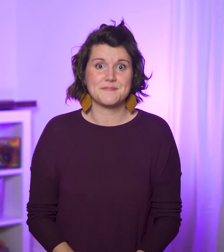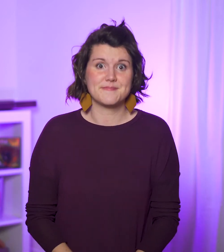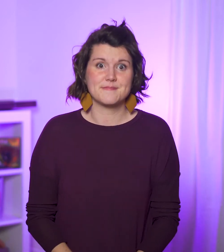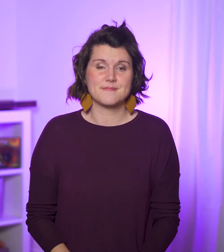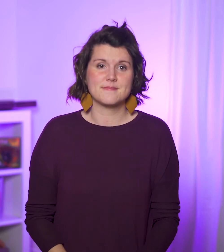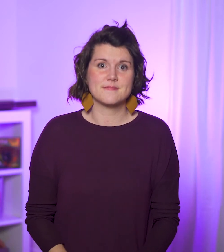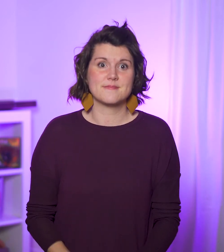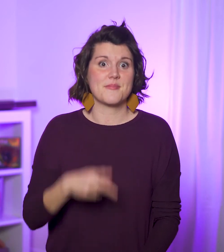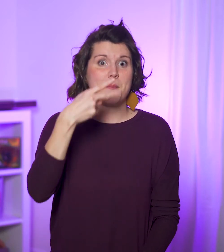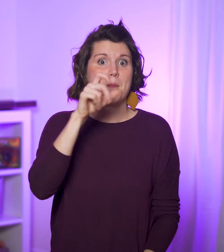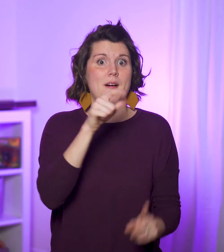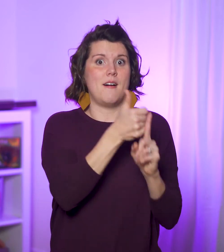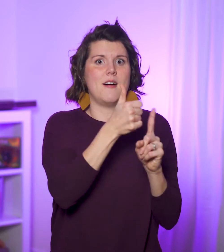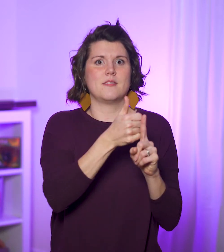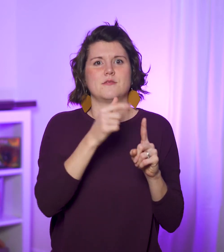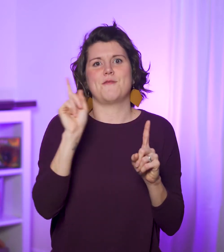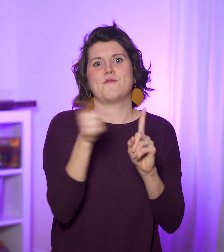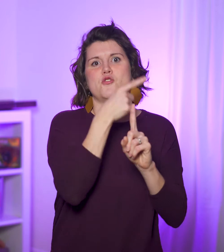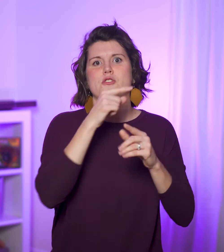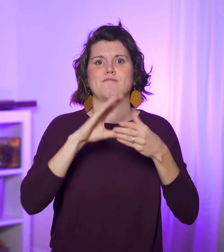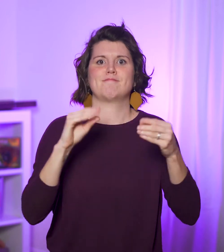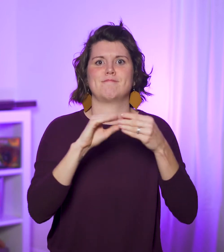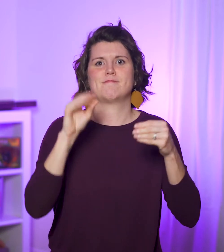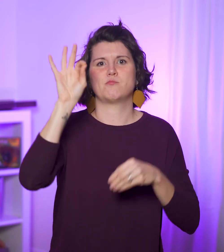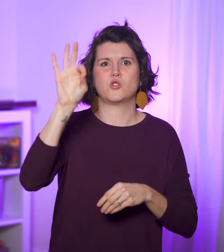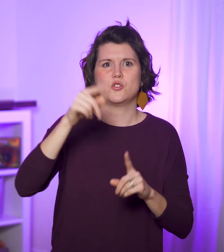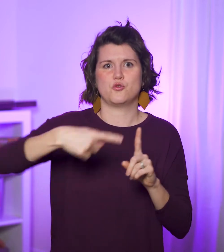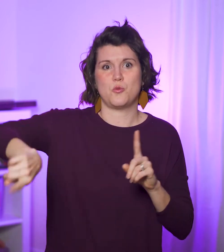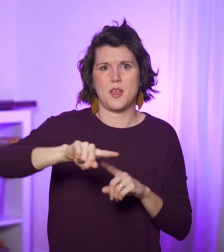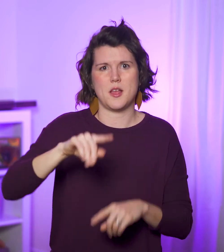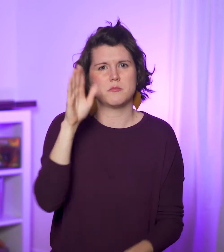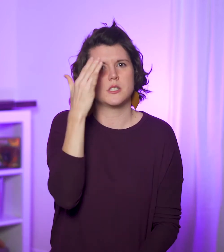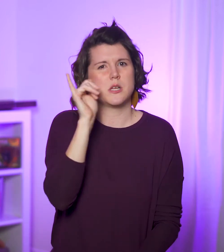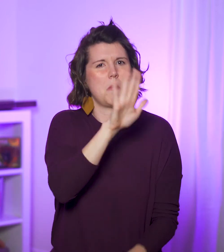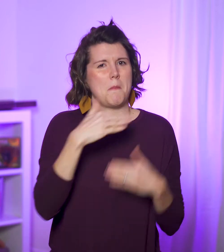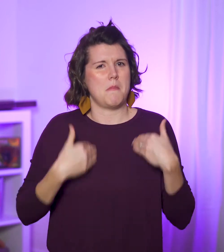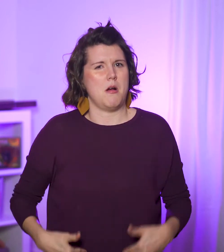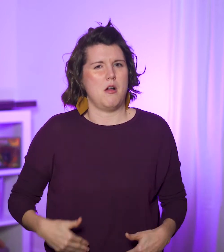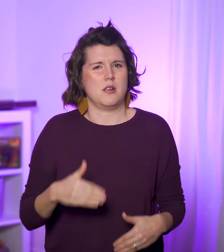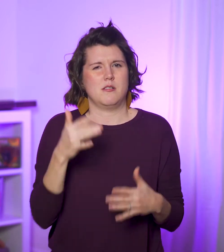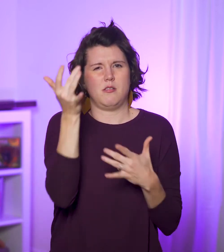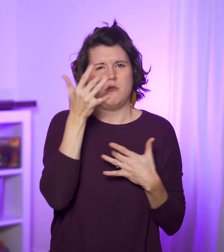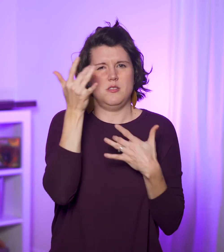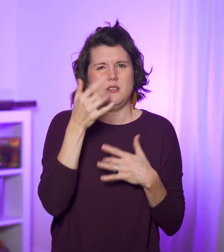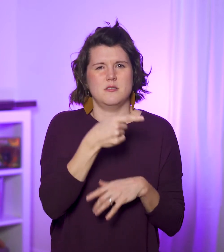When Paul first preached to them it was because of a bodily ailment,